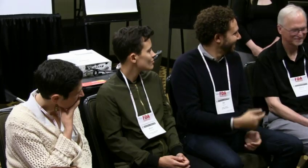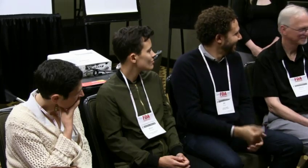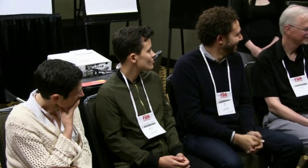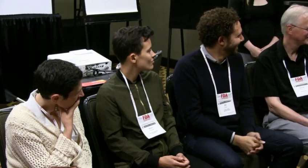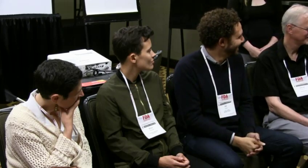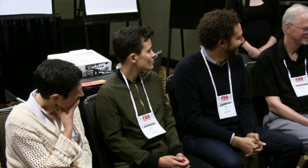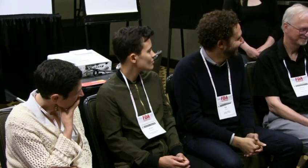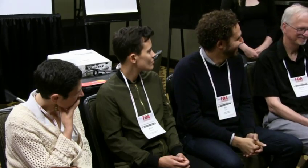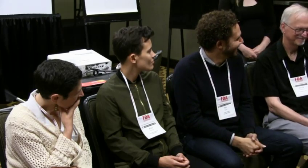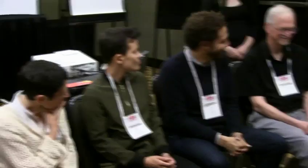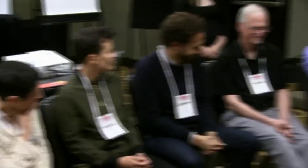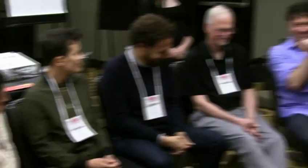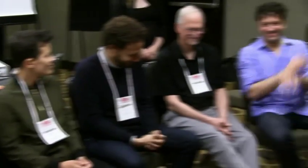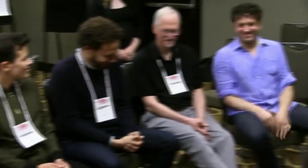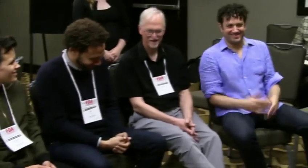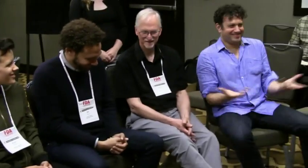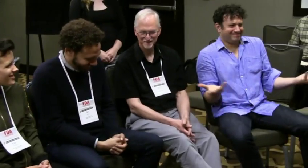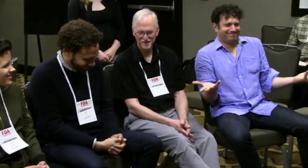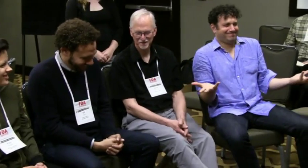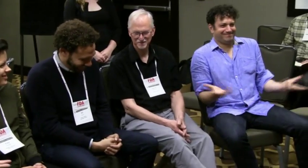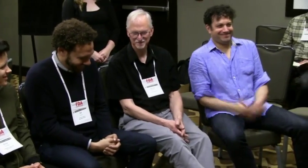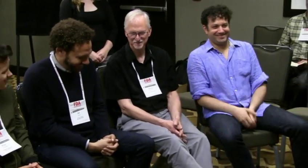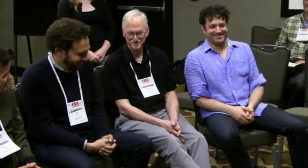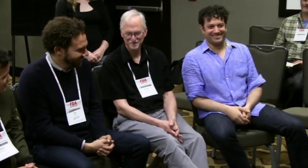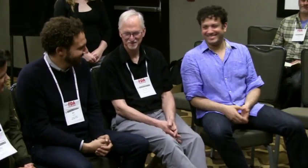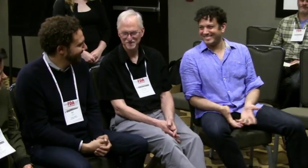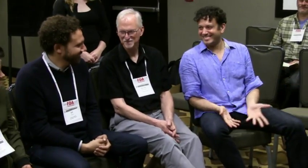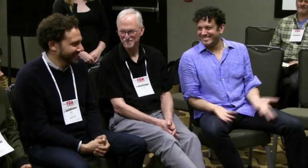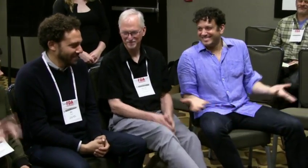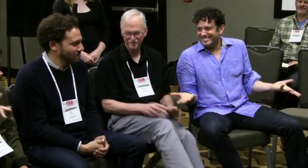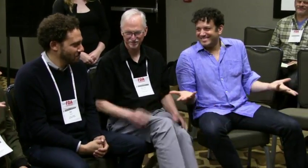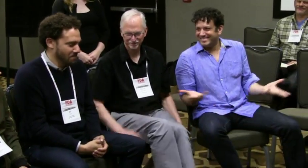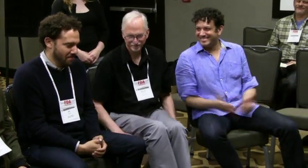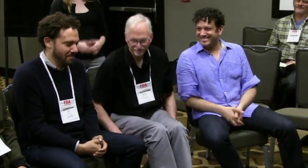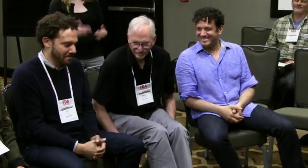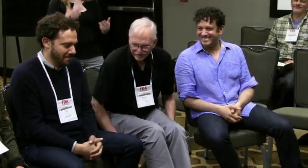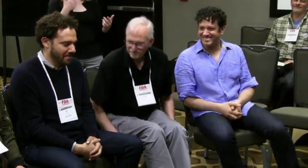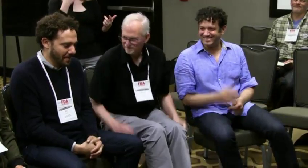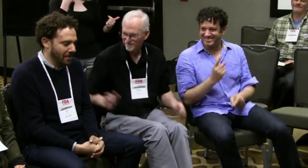and thinking that it's just complicated choreography and not an actual language.